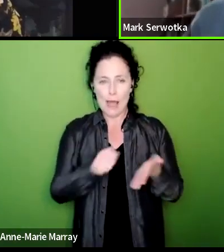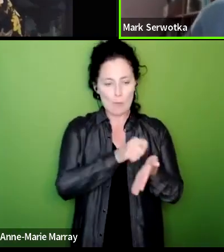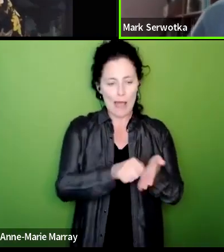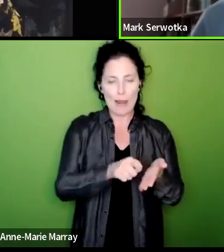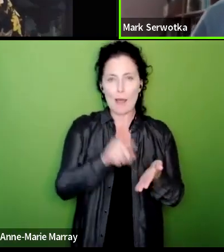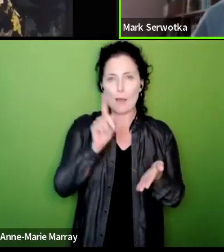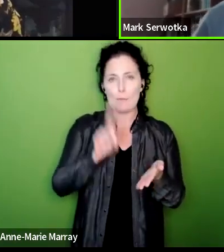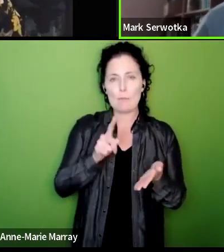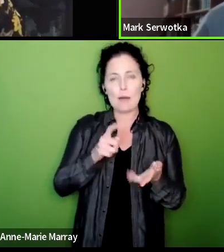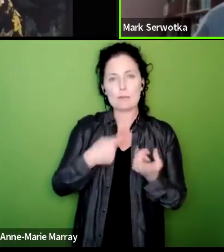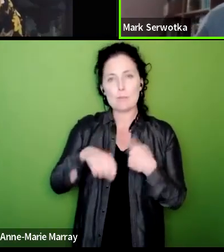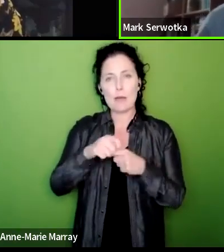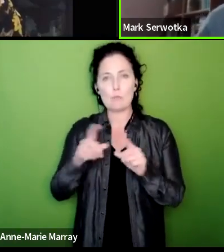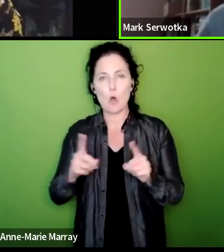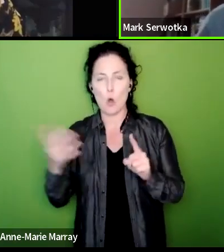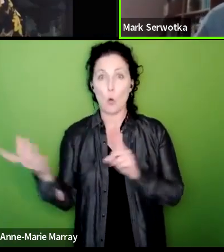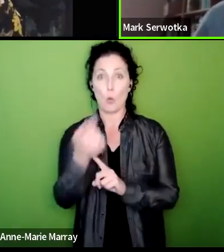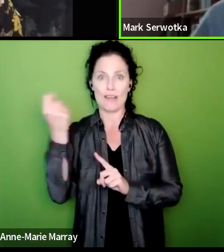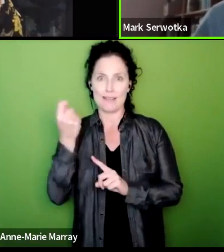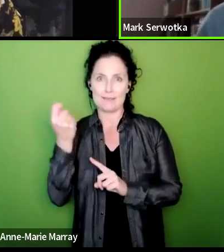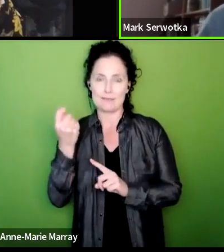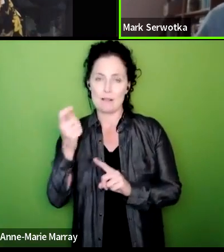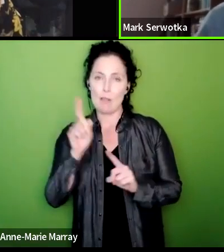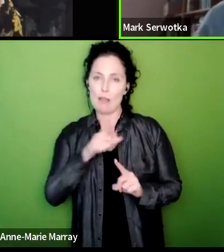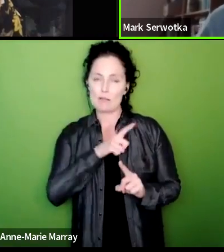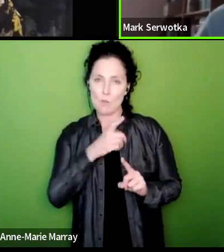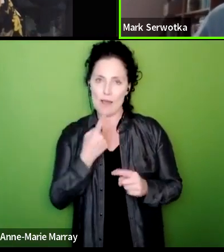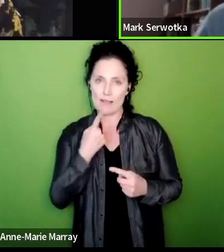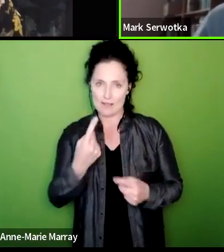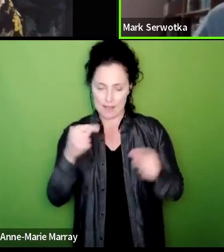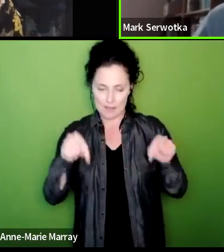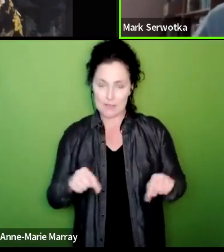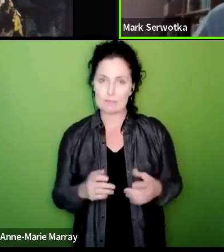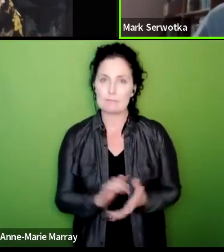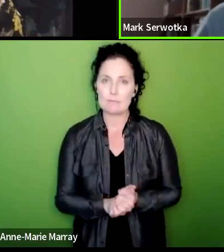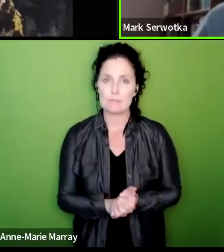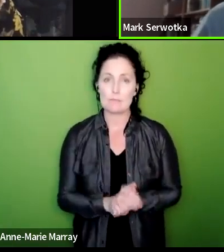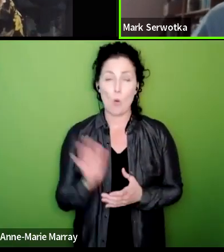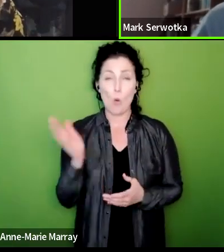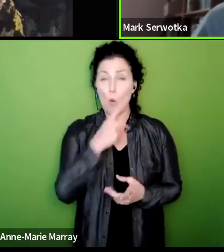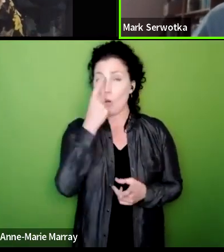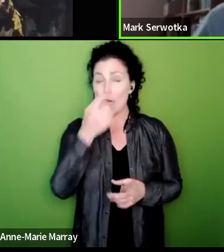I want to finish with these assurances everyone can play a part whether you're called on to take